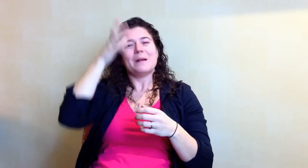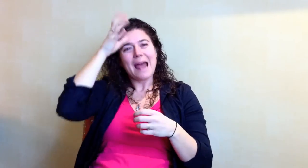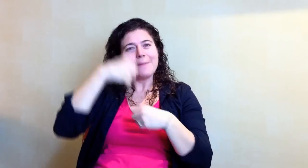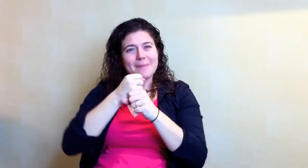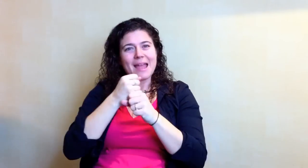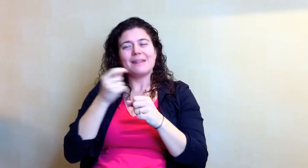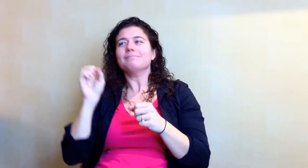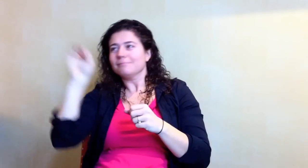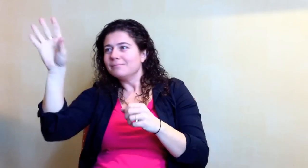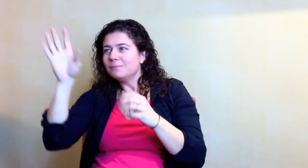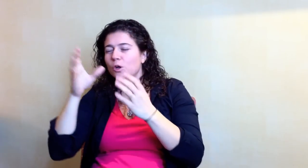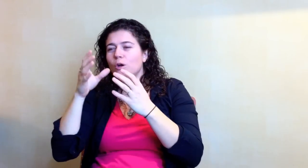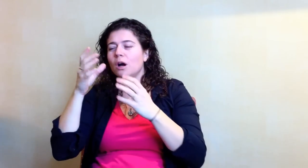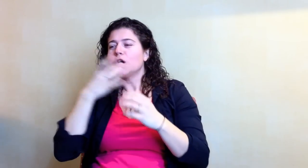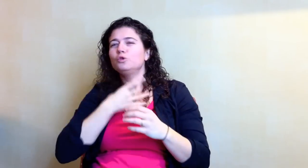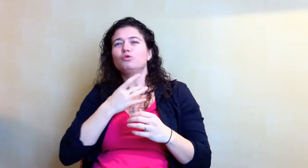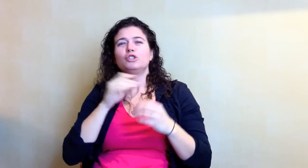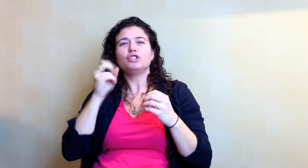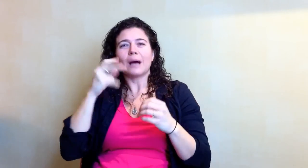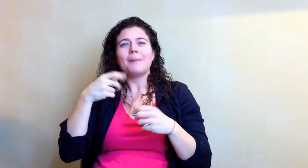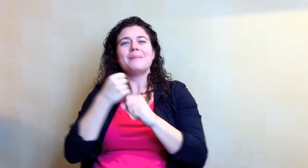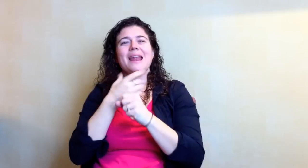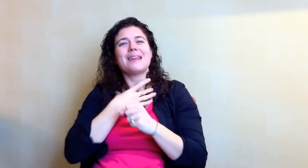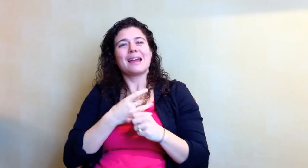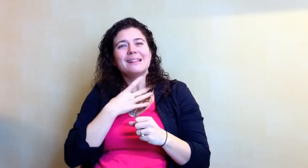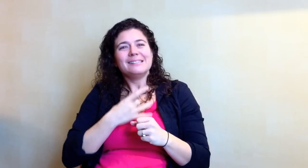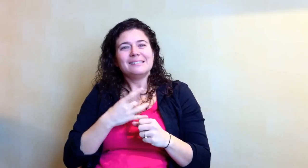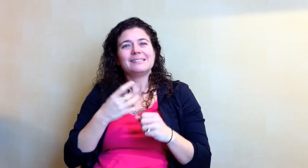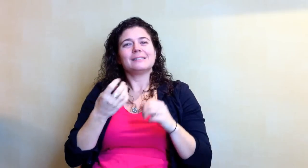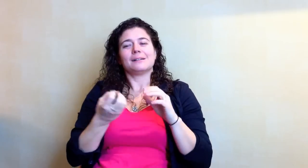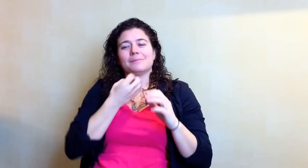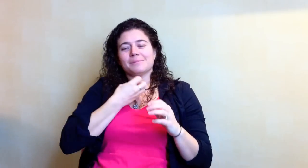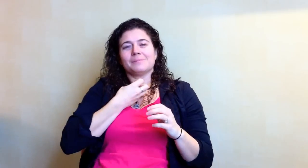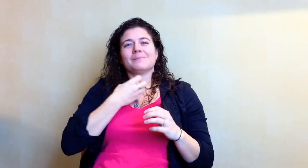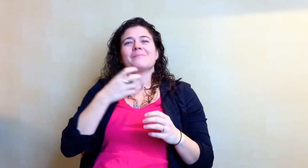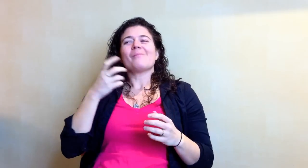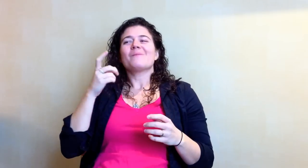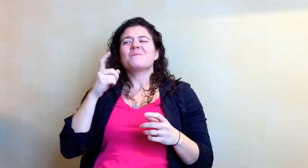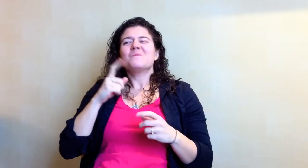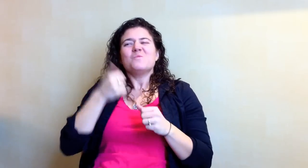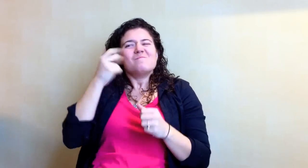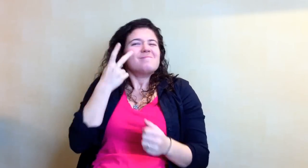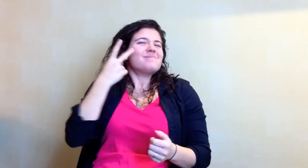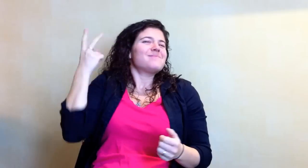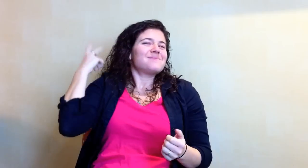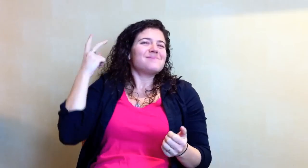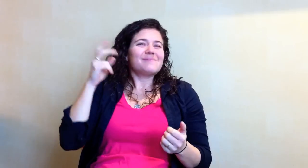My dad sent the pearl to a jewerly shop to turn into a necklace in memory of this.